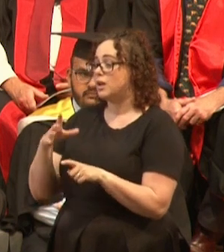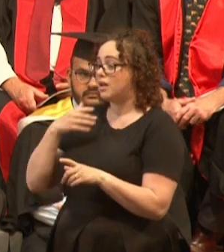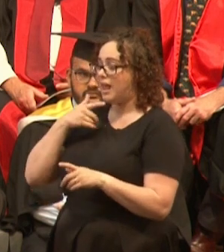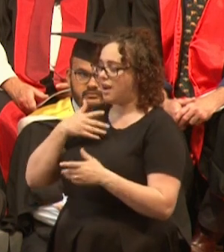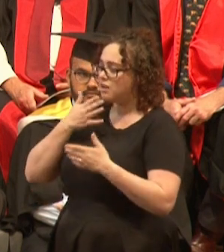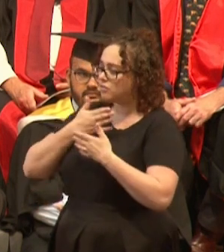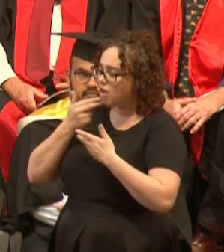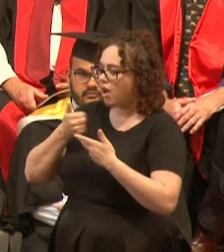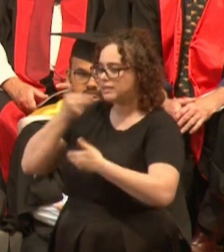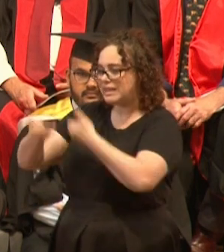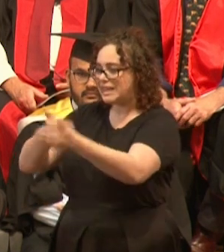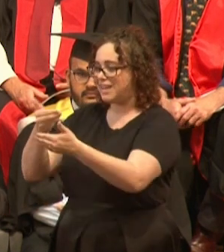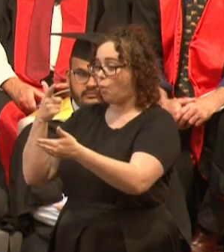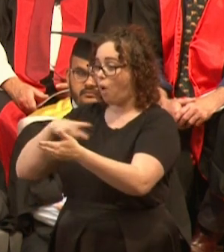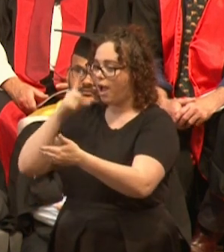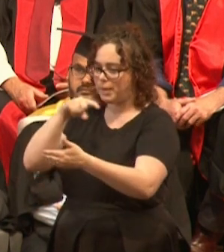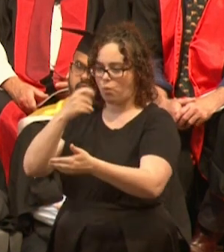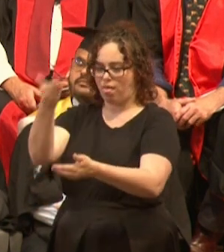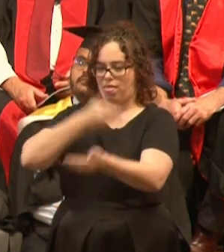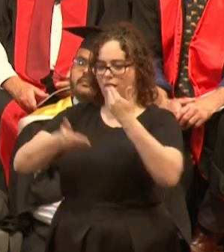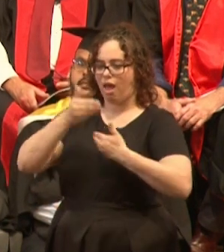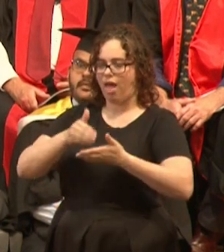And for you, and for all of us, there is so much hope.